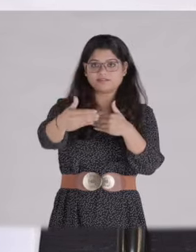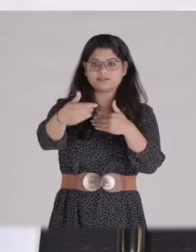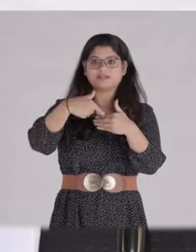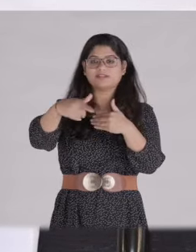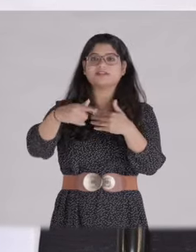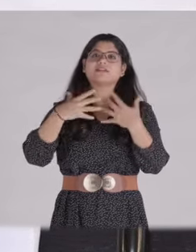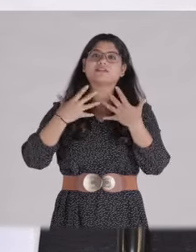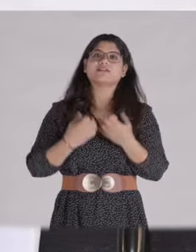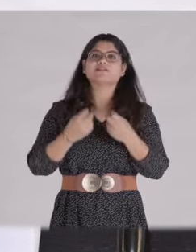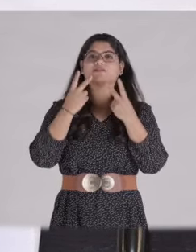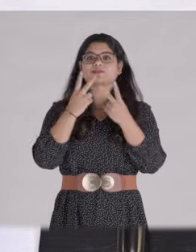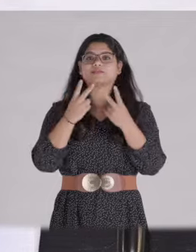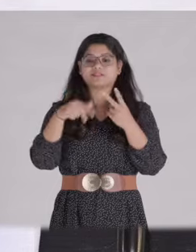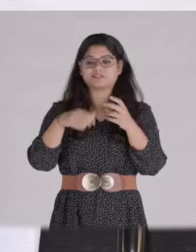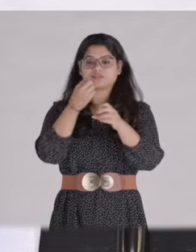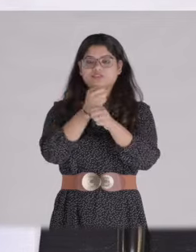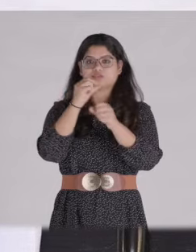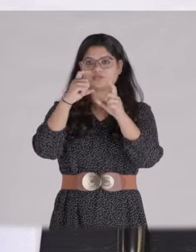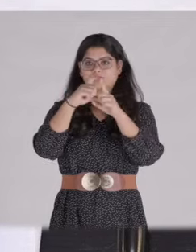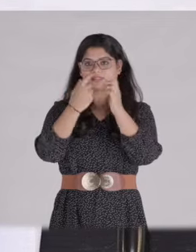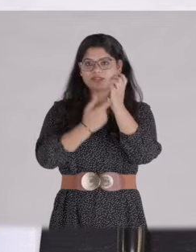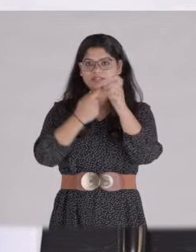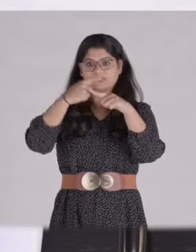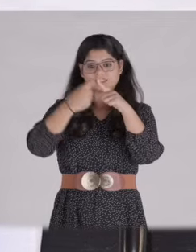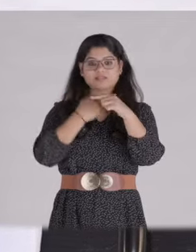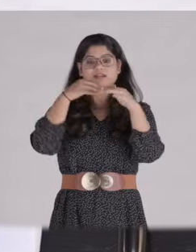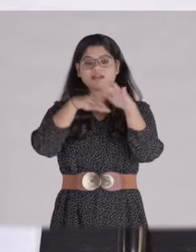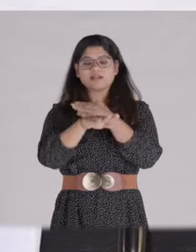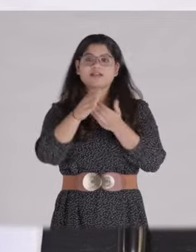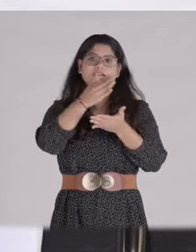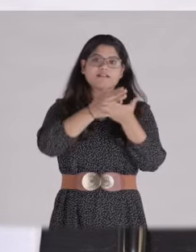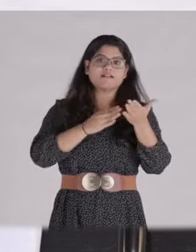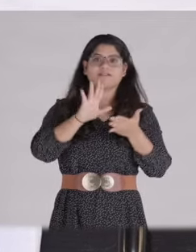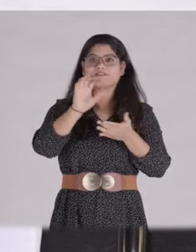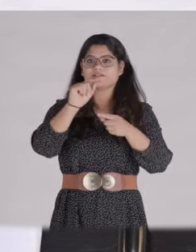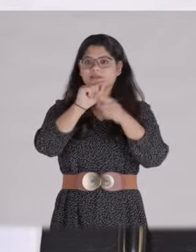I would love to see Godrej fully representative of women, 50-50, especially in India